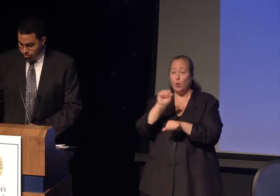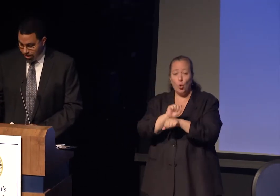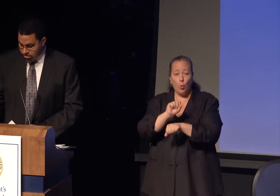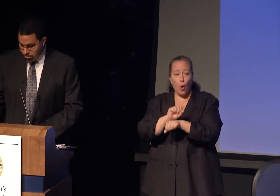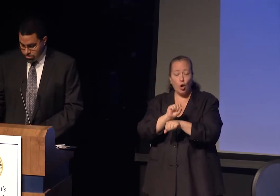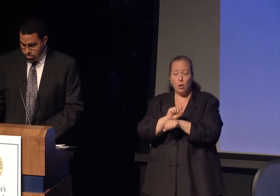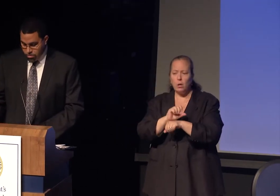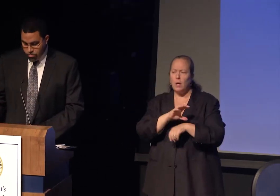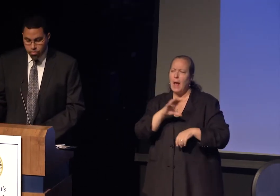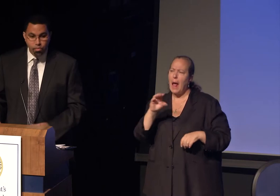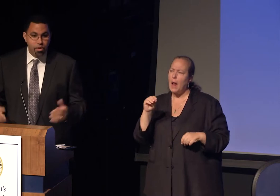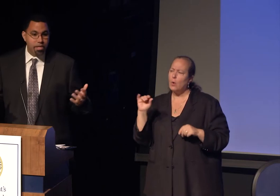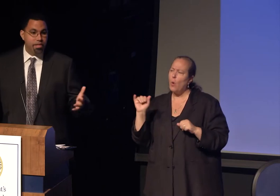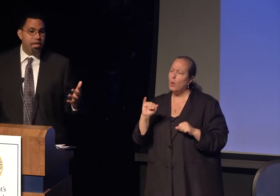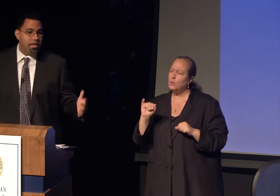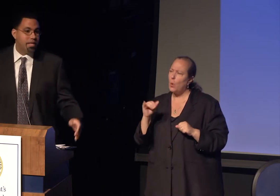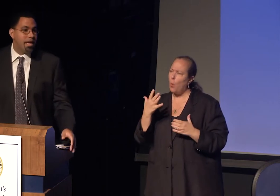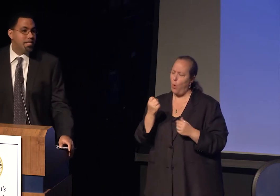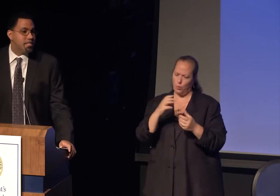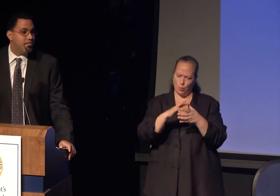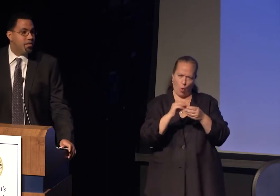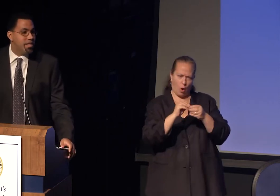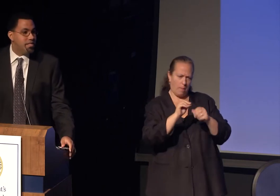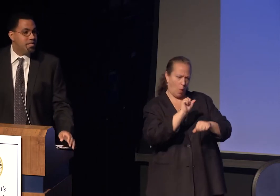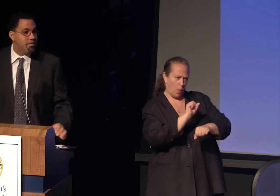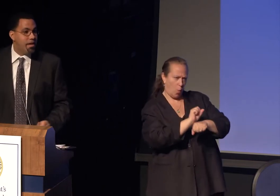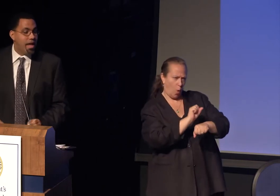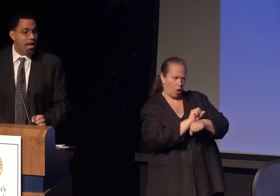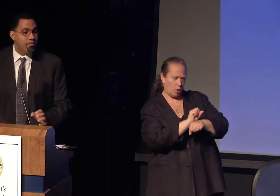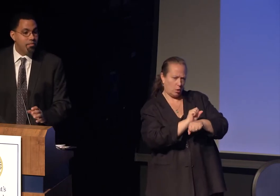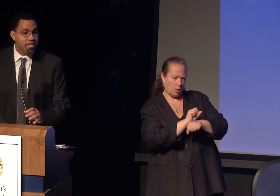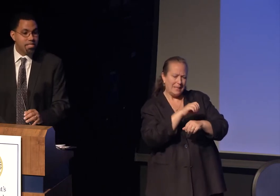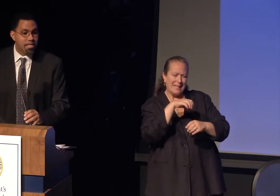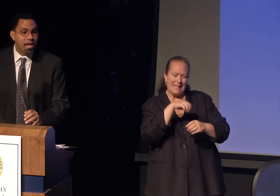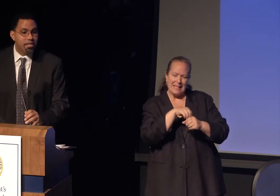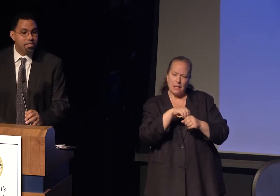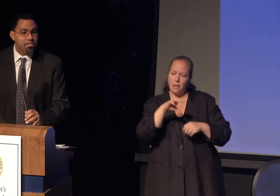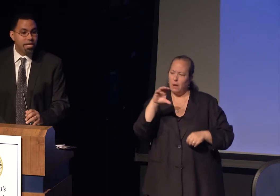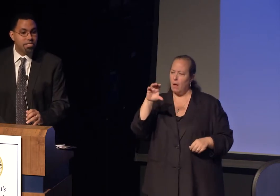And situate the work in the context of what is, we must acknowledge